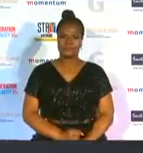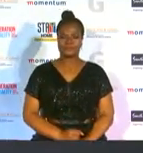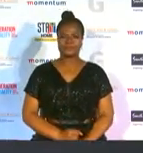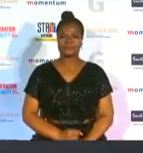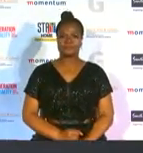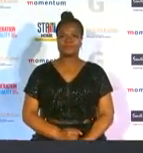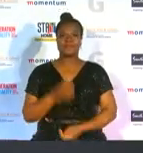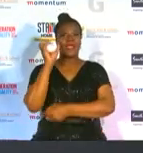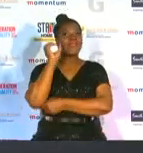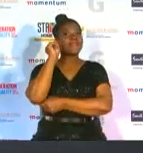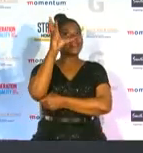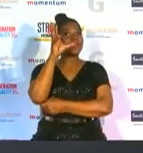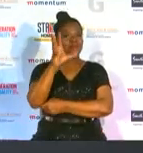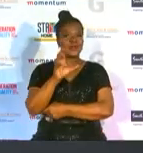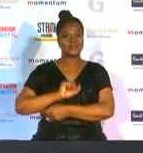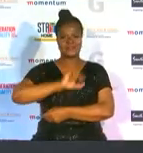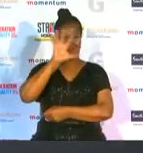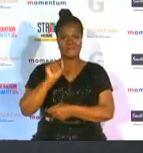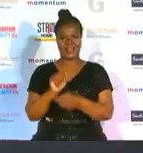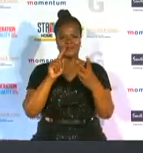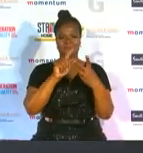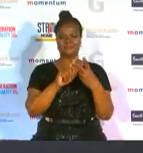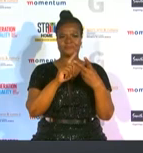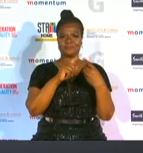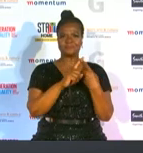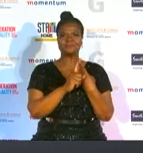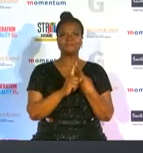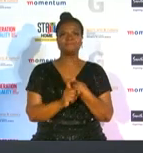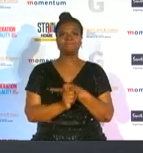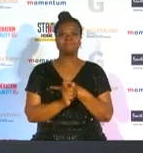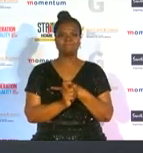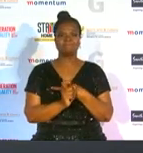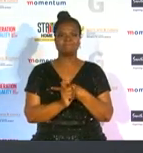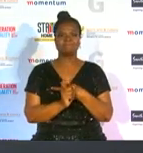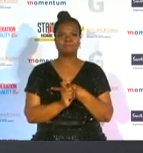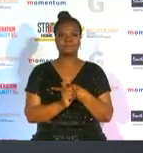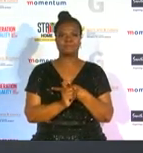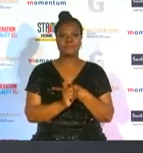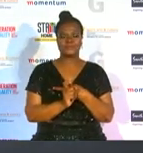netball south africa the federation behind the ever-growing spa pro tears